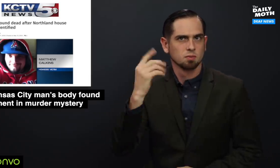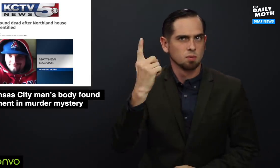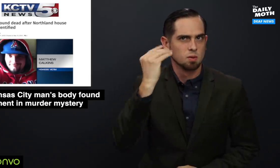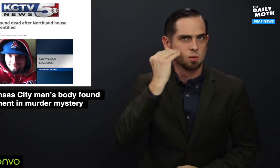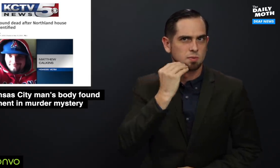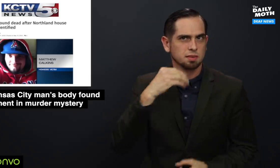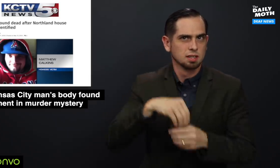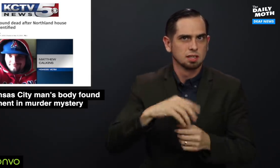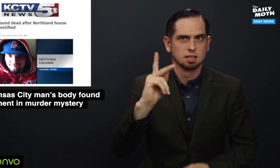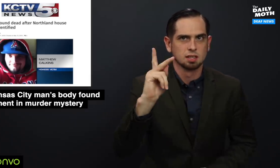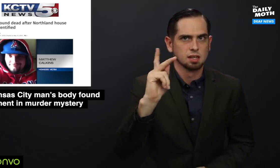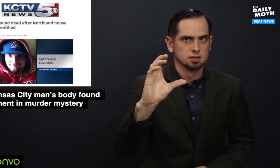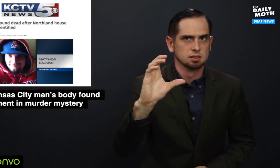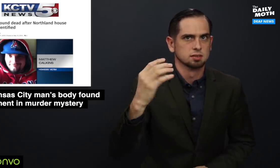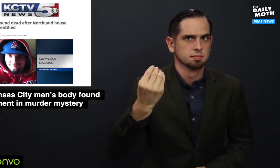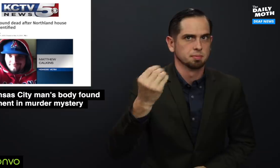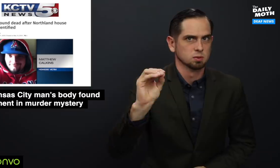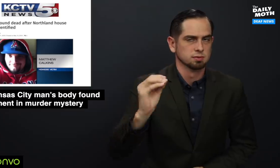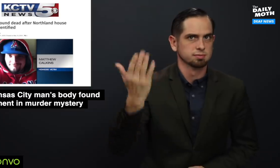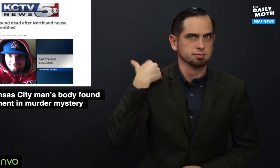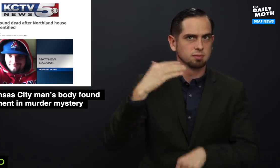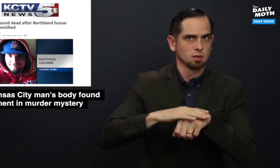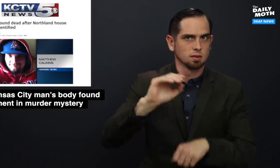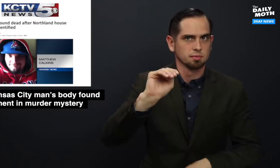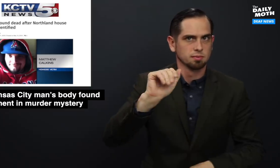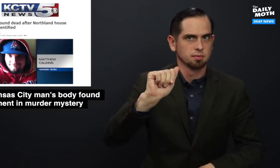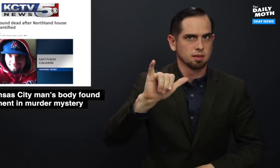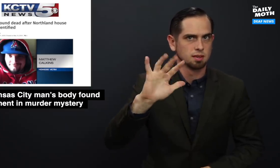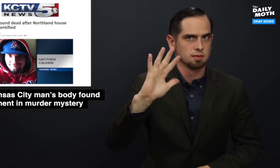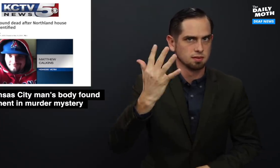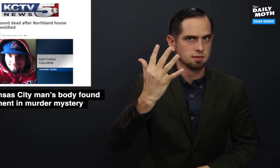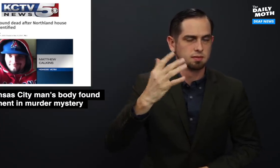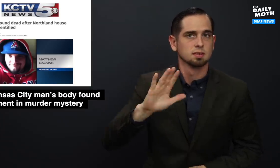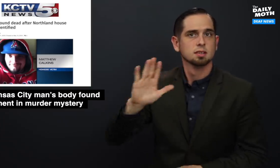a home in Kansas City, Missouri on May 5.